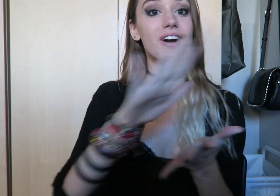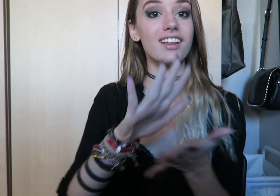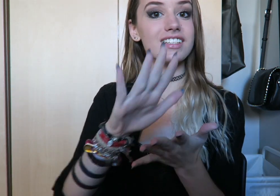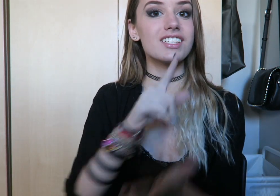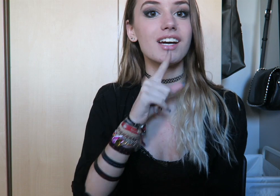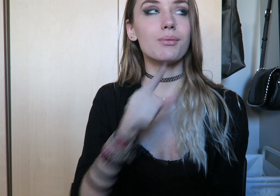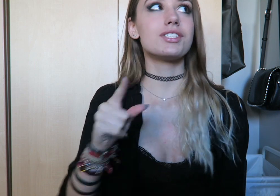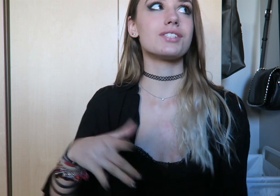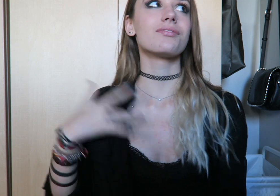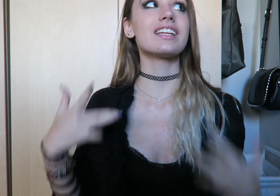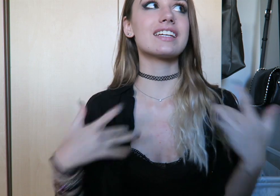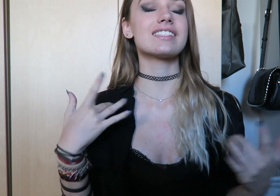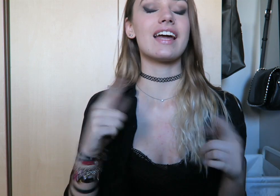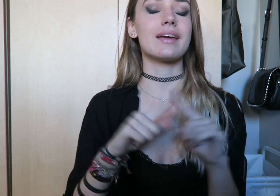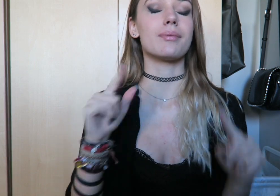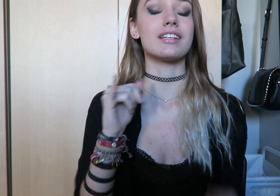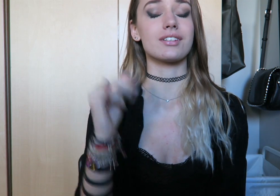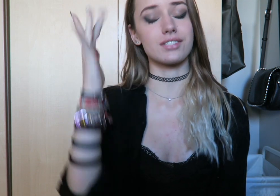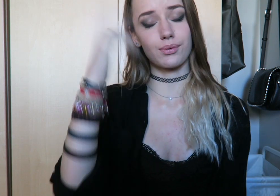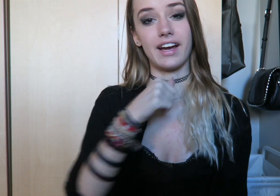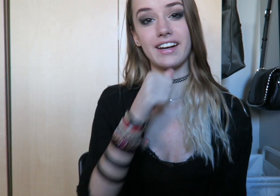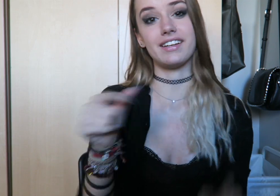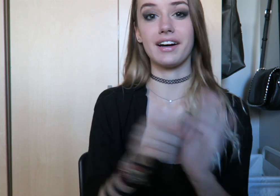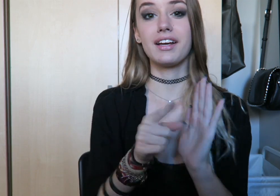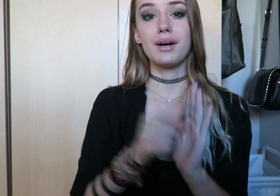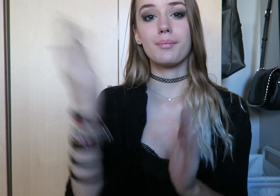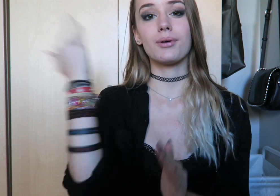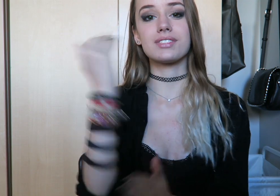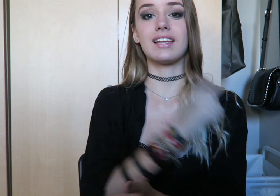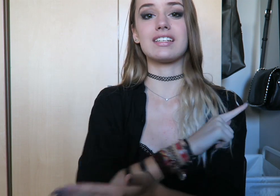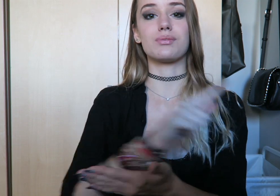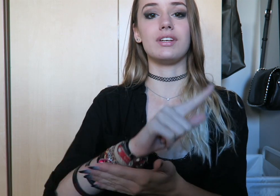college which is really exciting, but it's also why I did not post last week